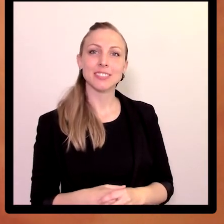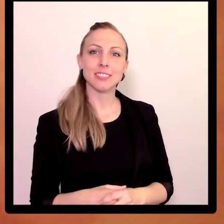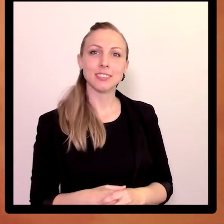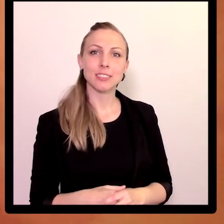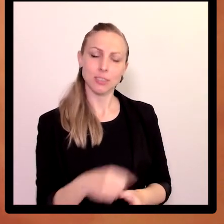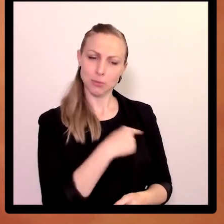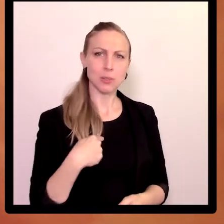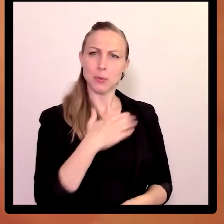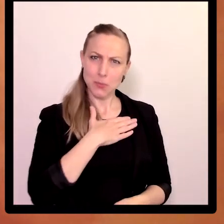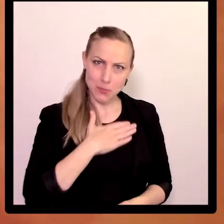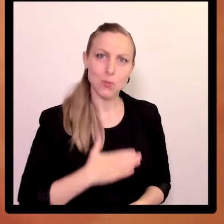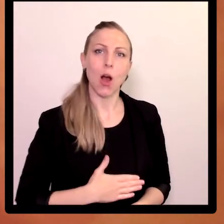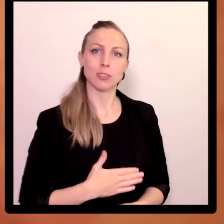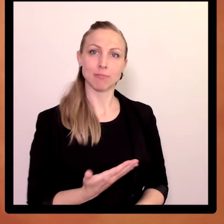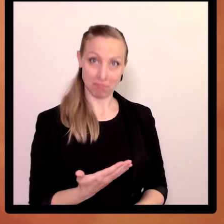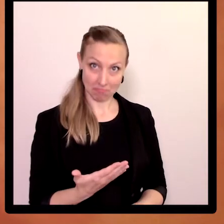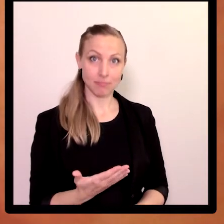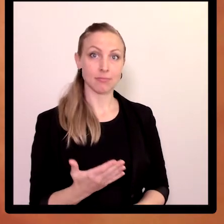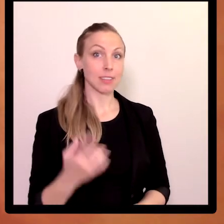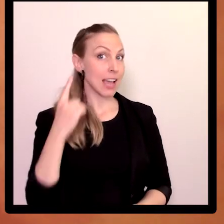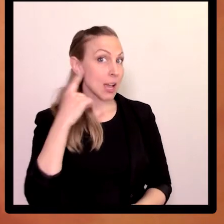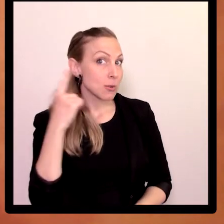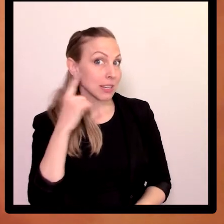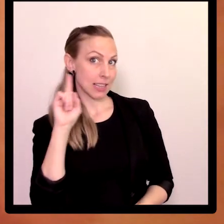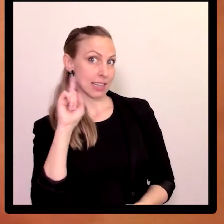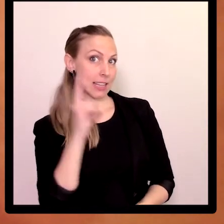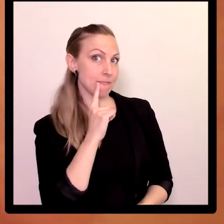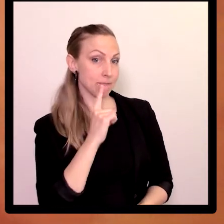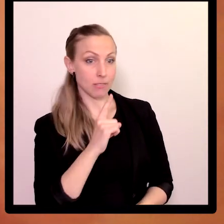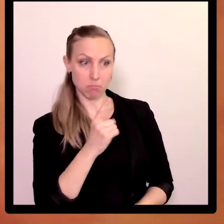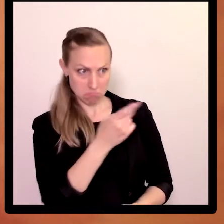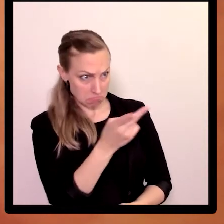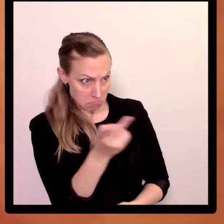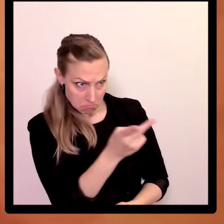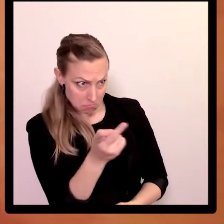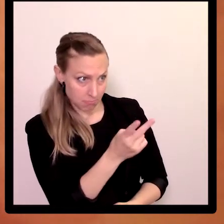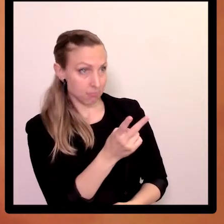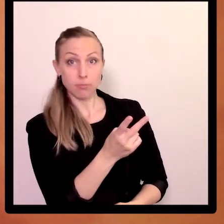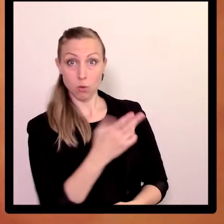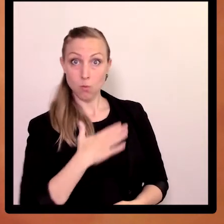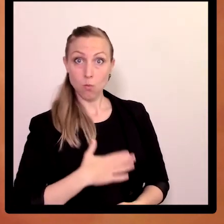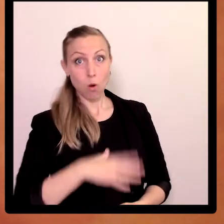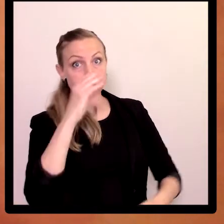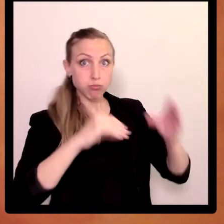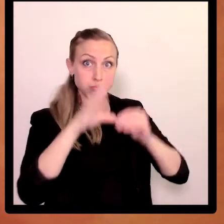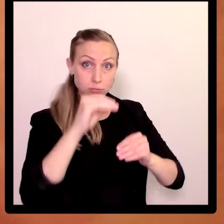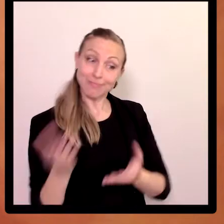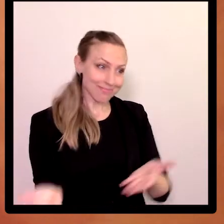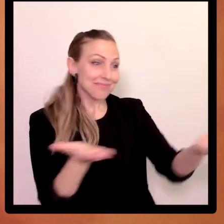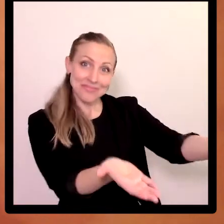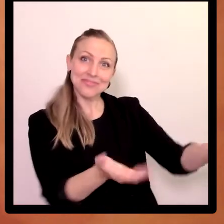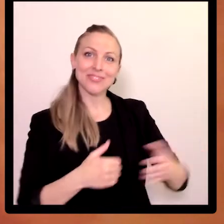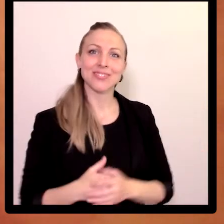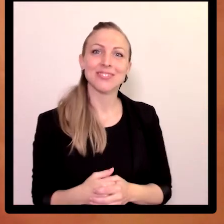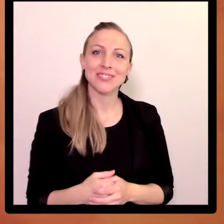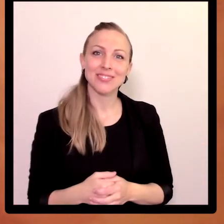Our aim is to reach out to both hearing and deaf people who are interested in learning new signs.